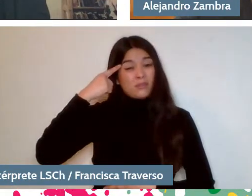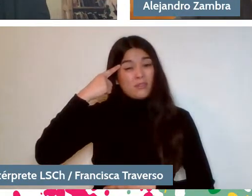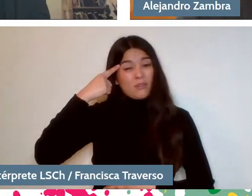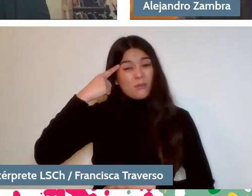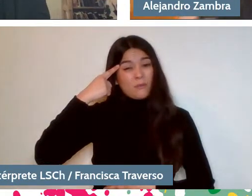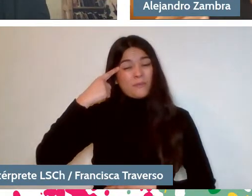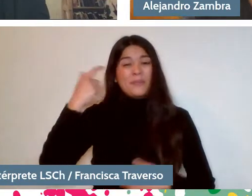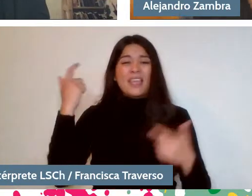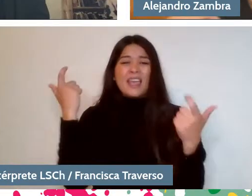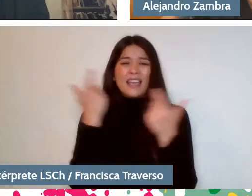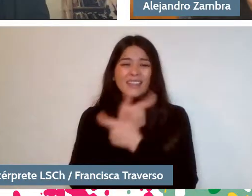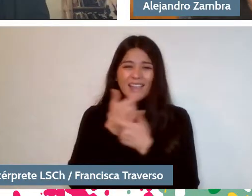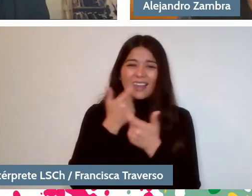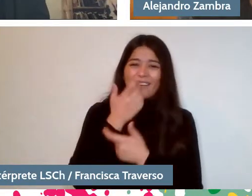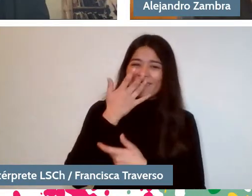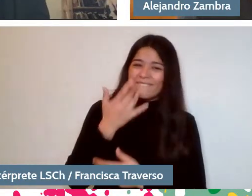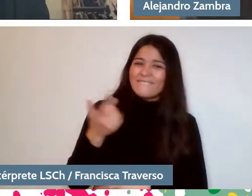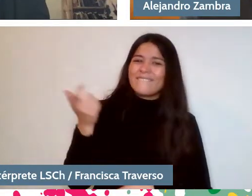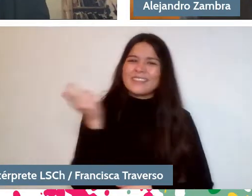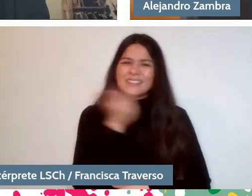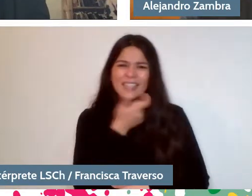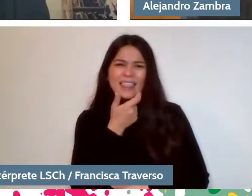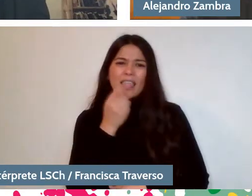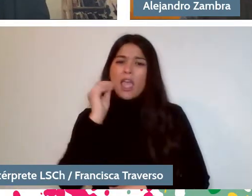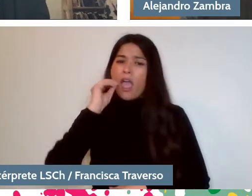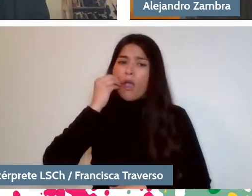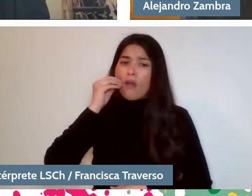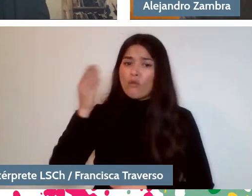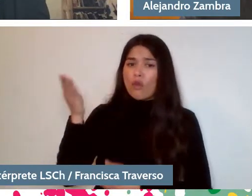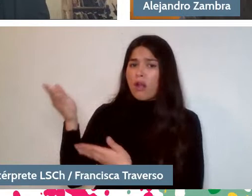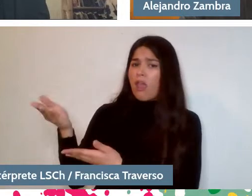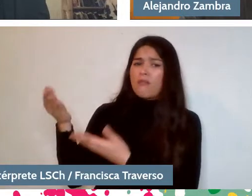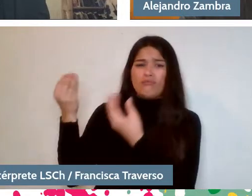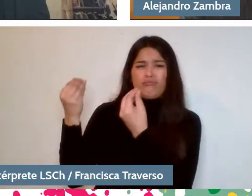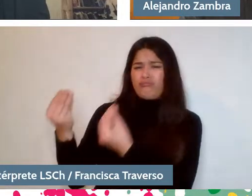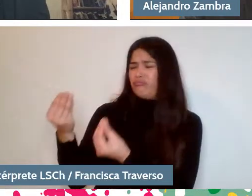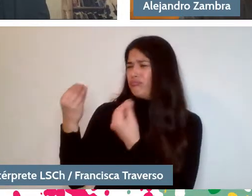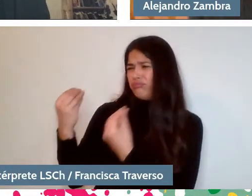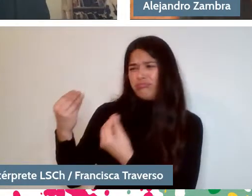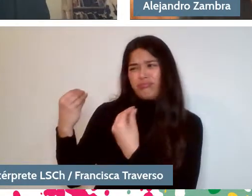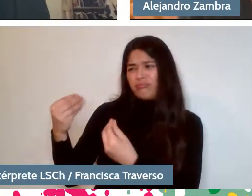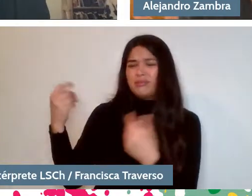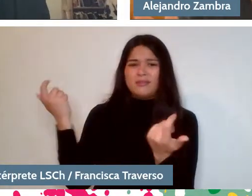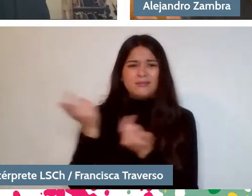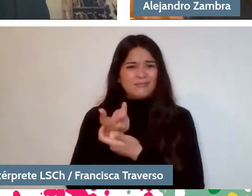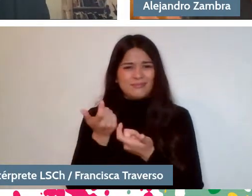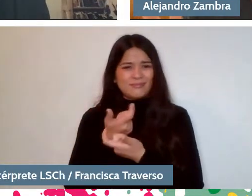I mean, she was also good at telling jokes. So, that is very important.